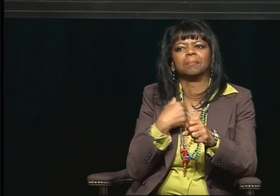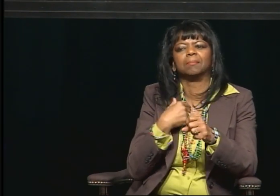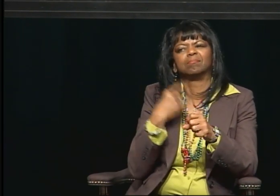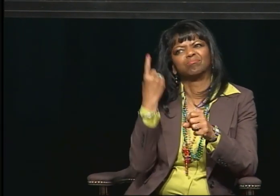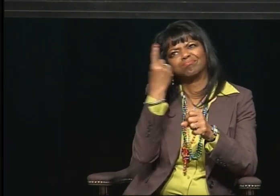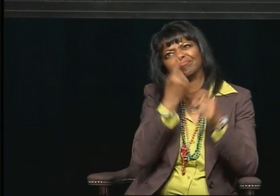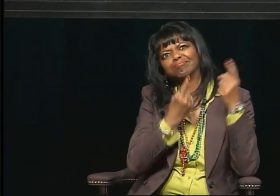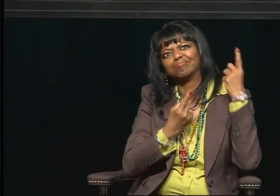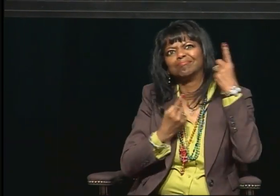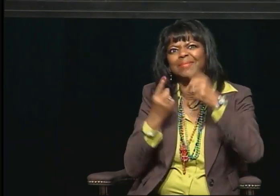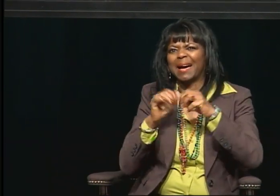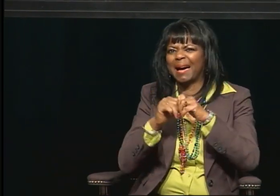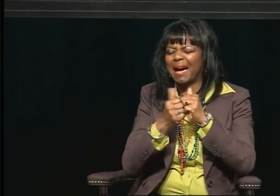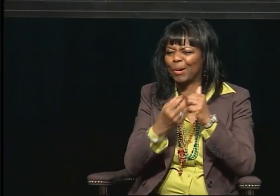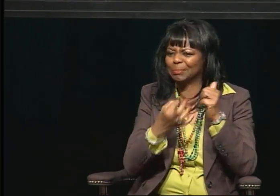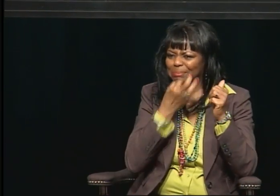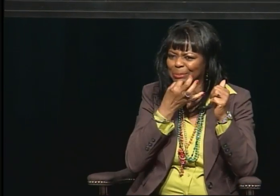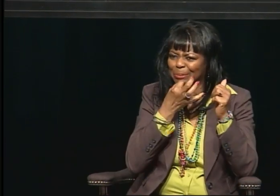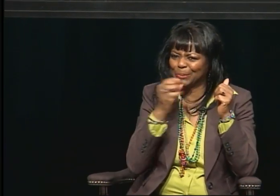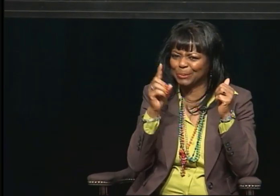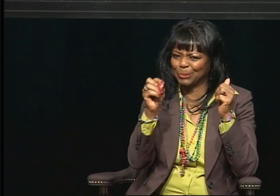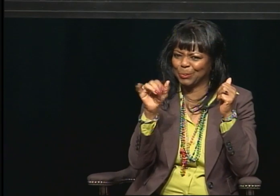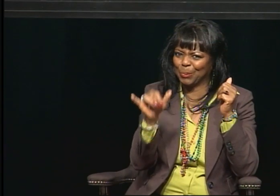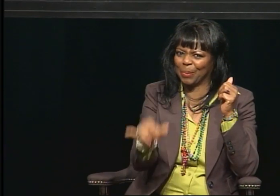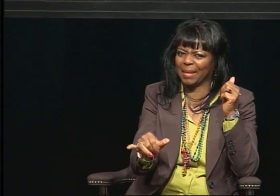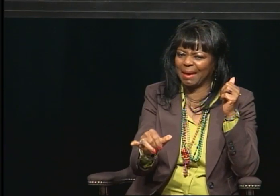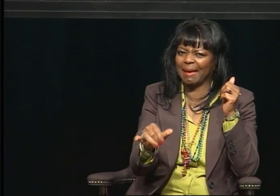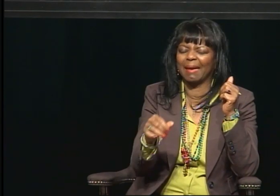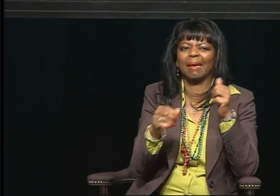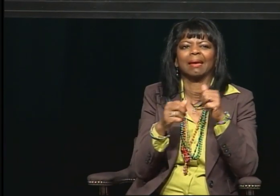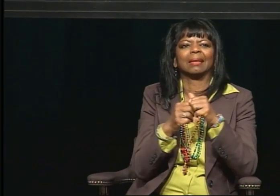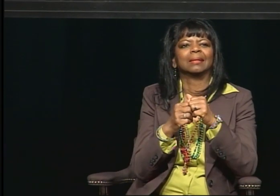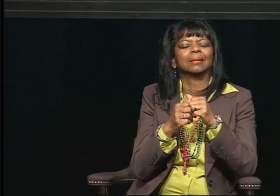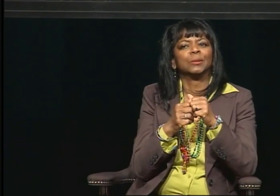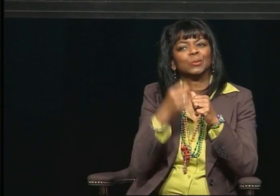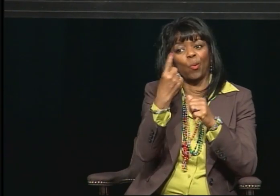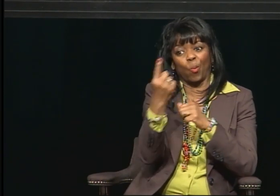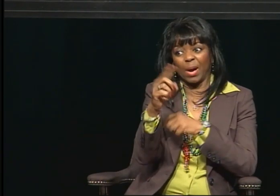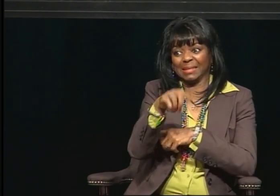I always admired his pursuit of the degree. And one day the two of us had a conversation.